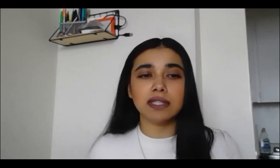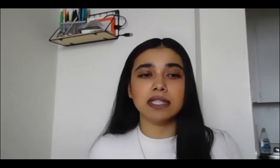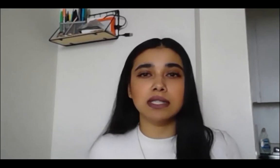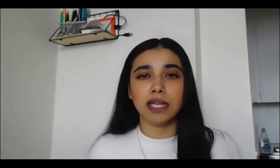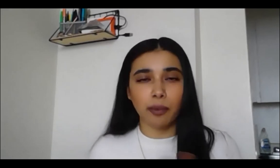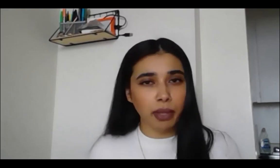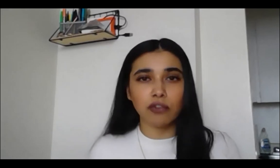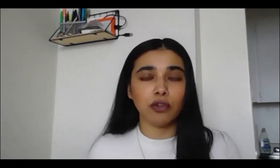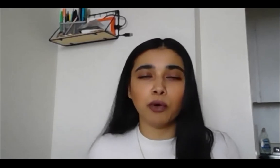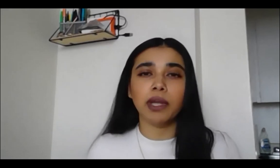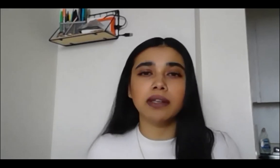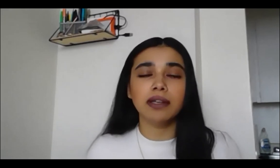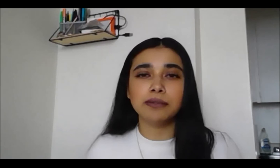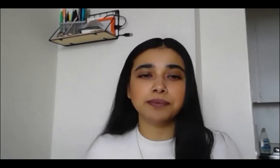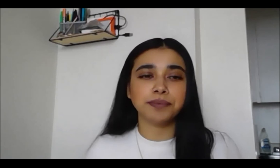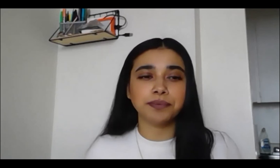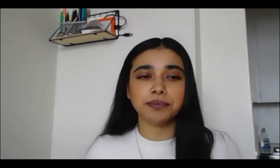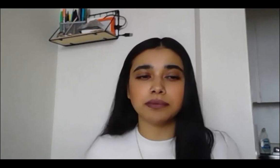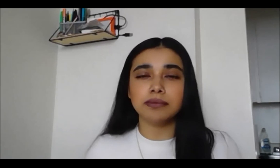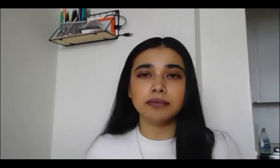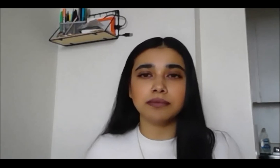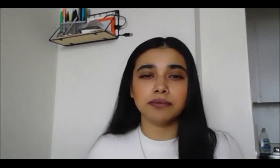this is like, a pivotal moment.